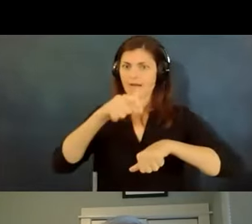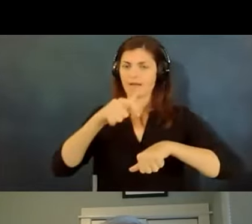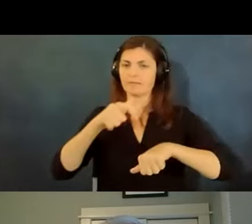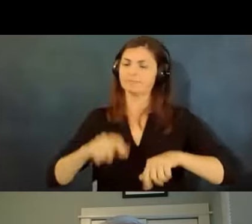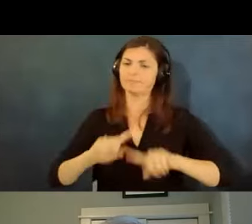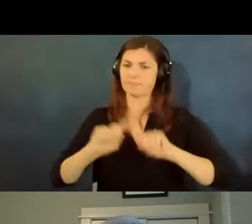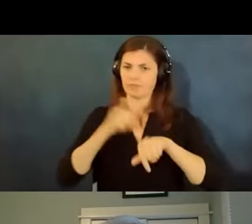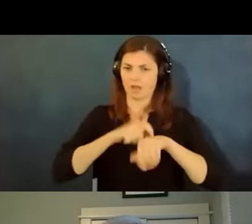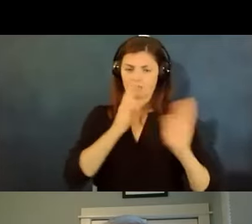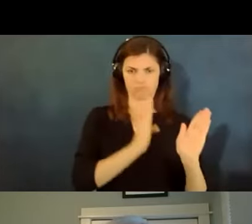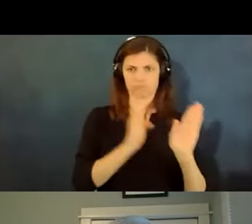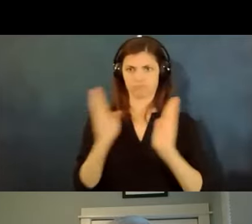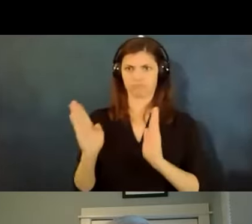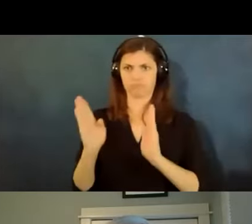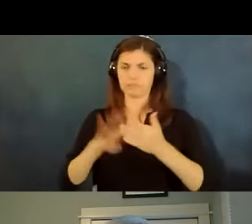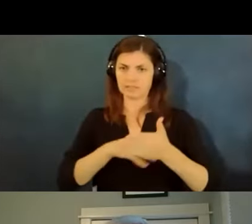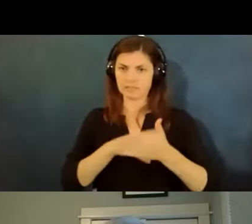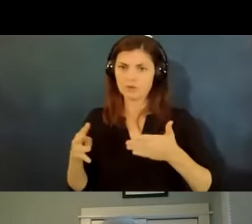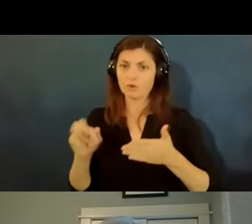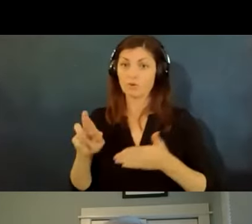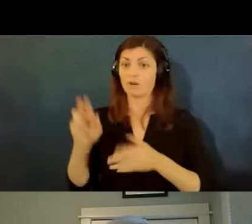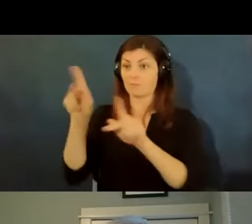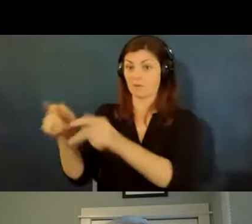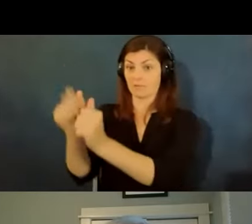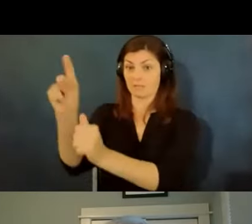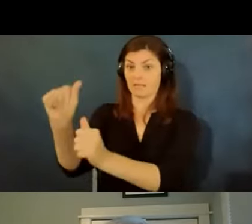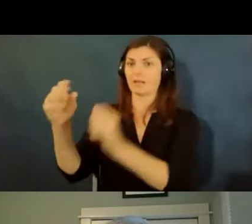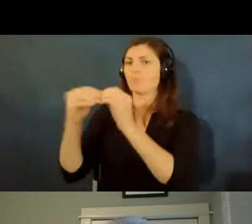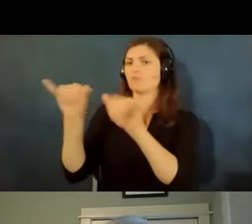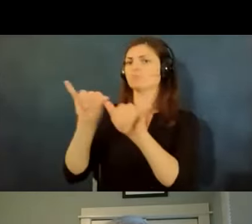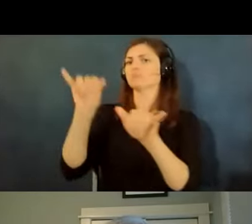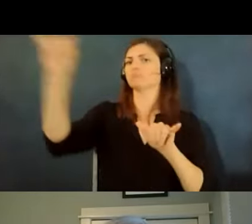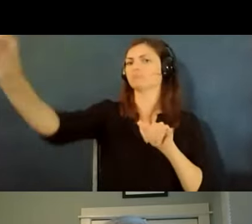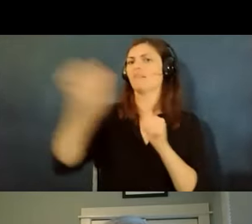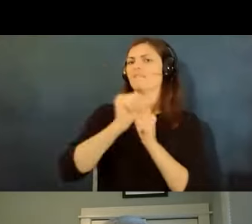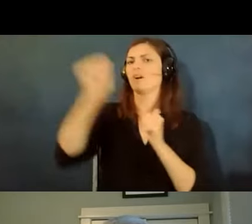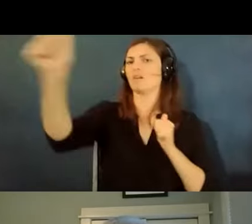factor disability in a different office that is more remote from others um so that they don't